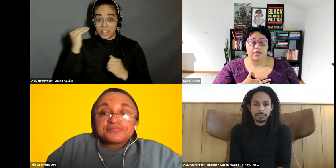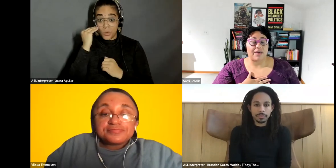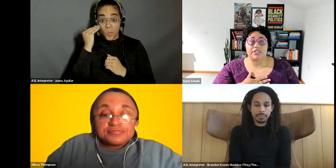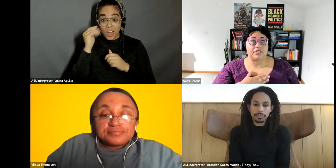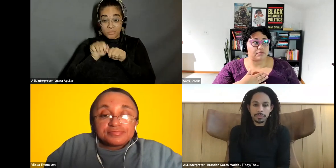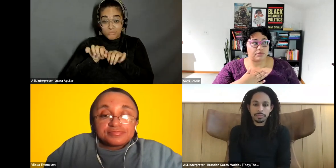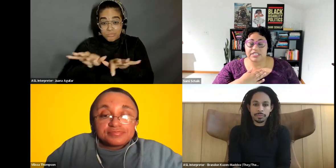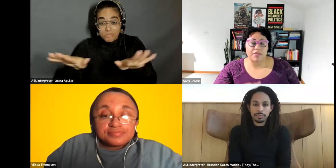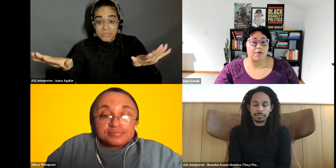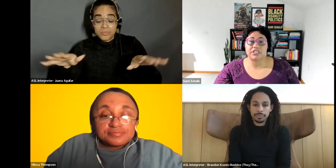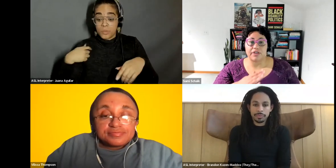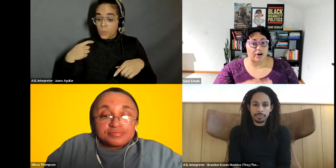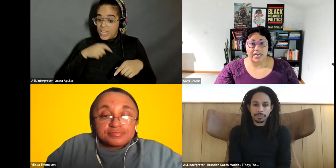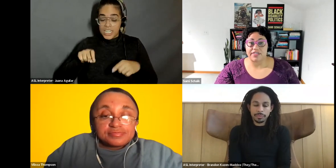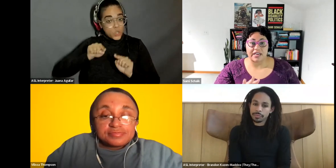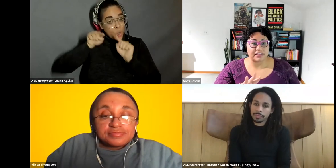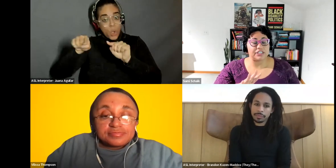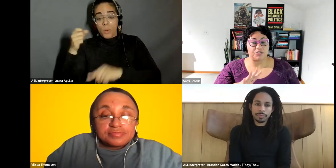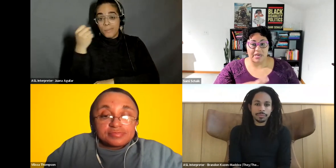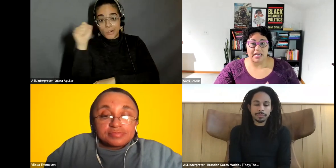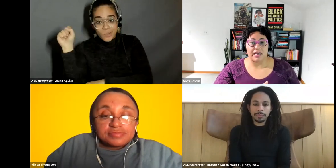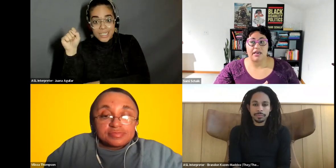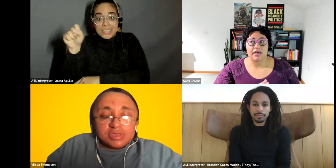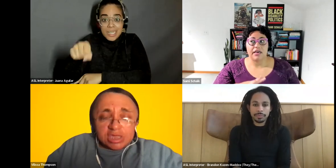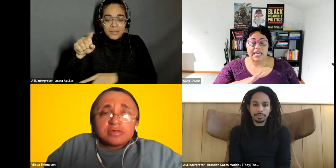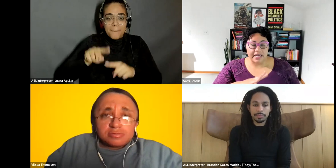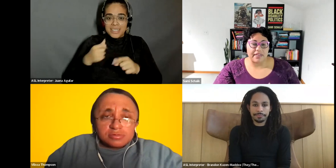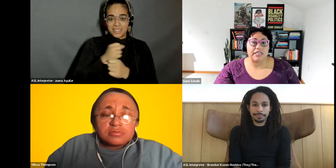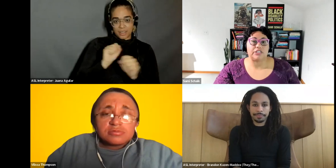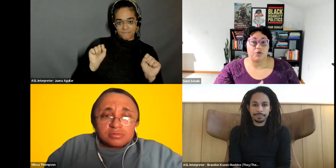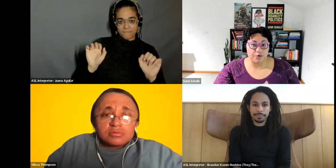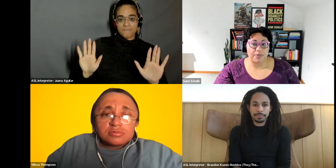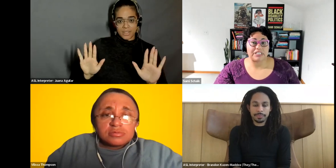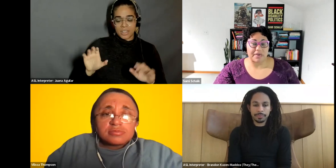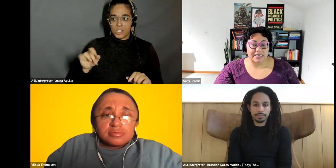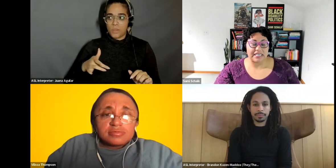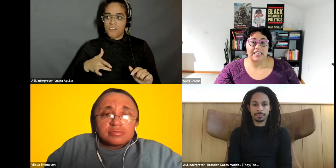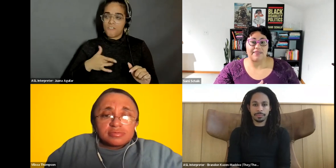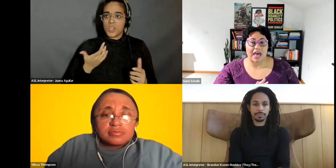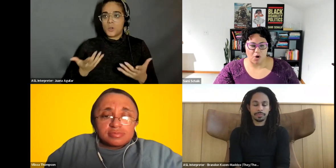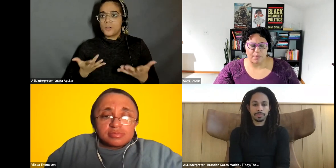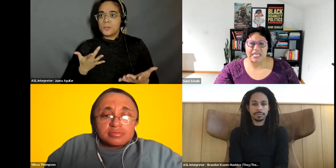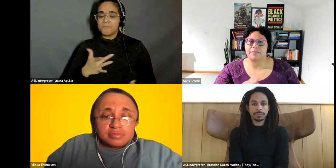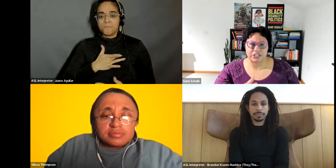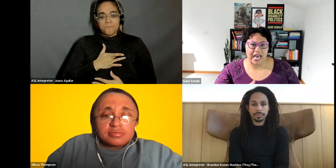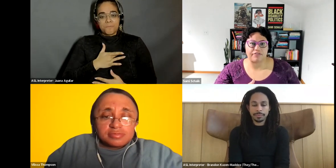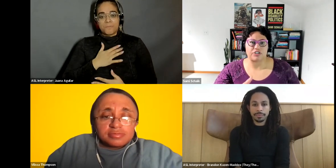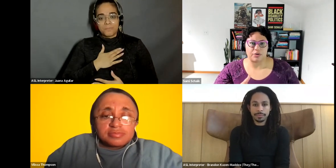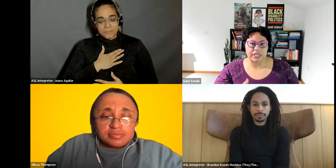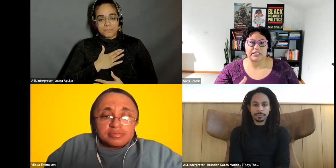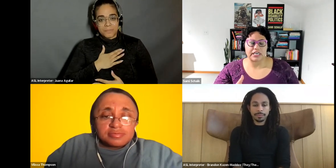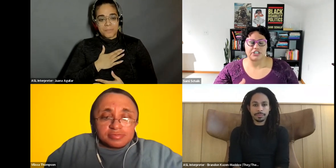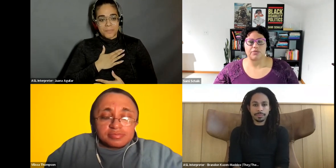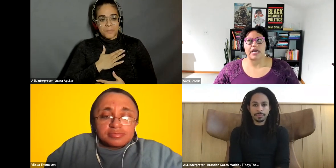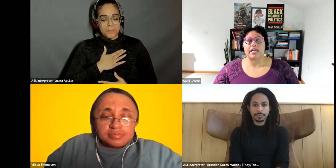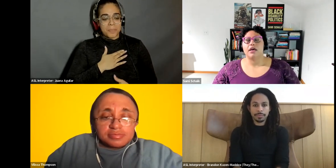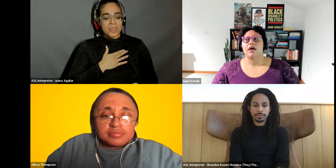Sami Schalk: it was some of the most cathartic things to be in these group spaces in that moment, especially after so much isolation, right?